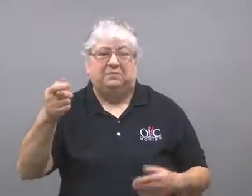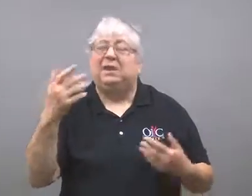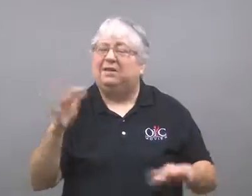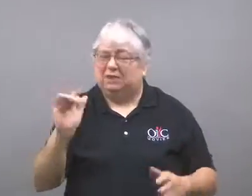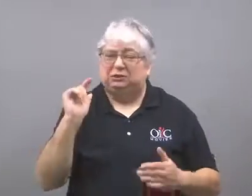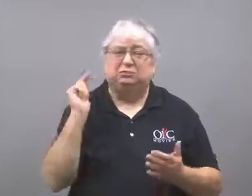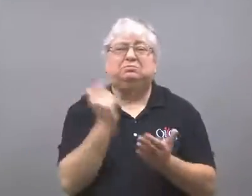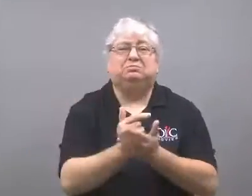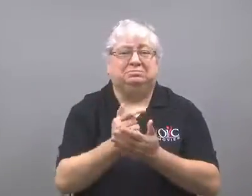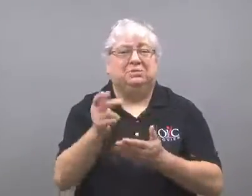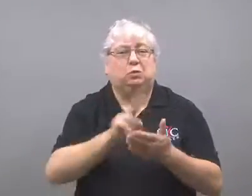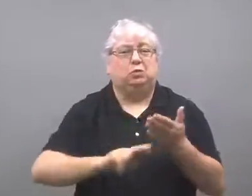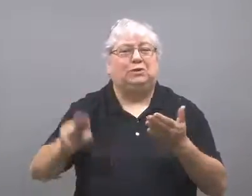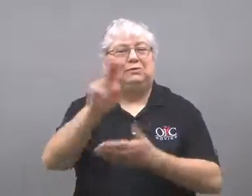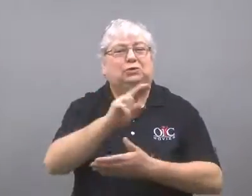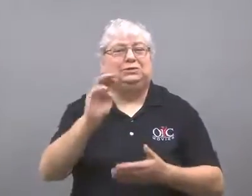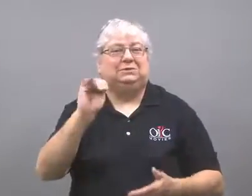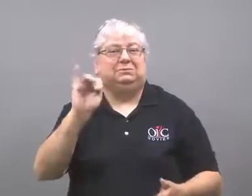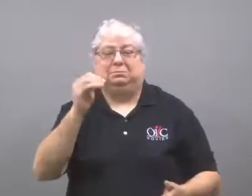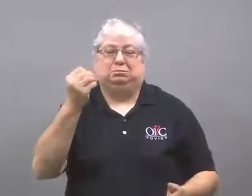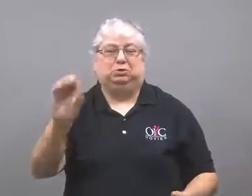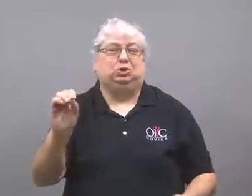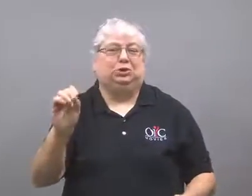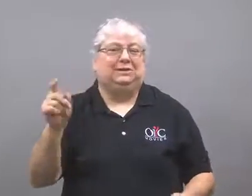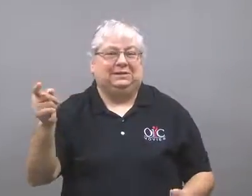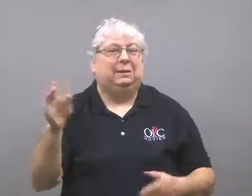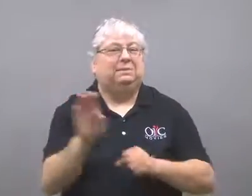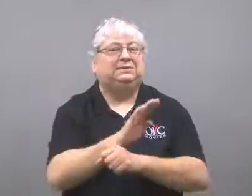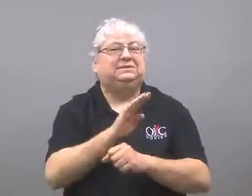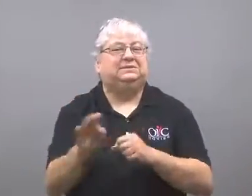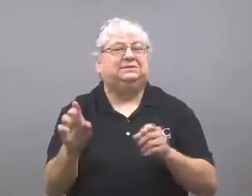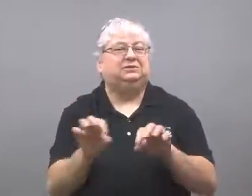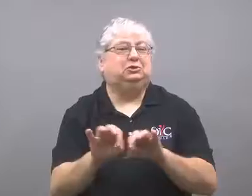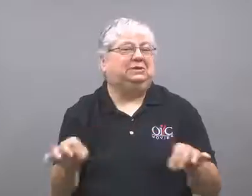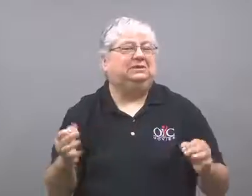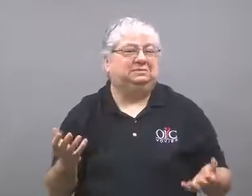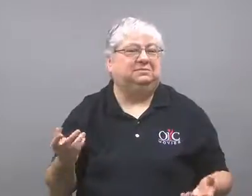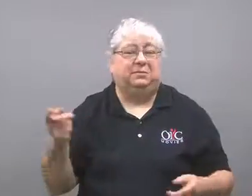He graduated with a degree in business from the University of Missouri.